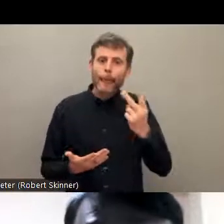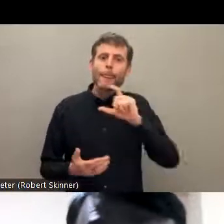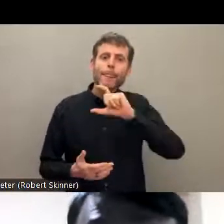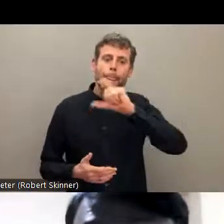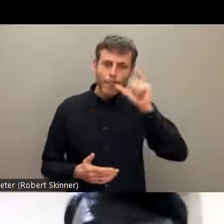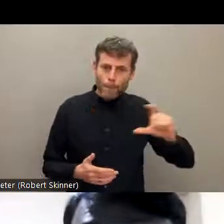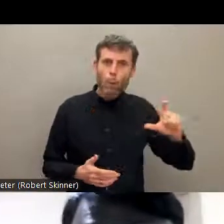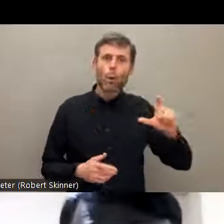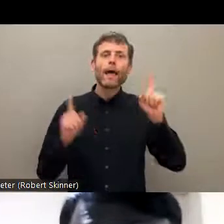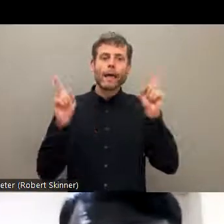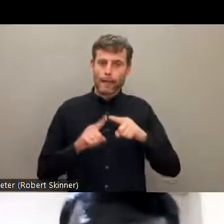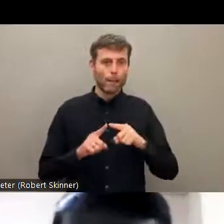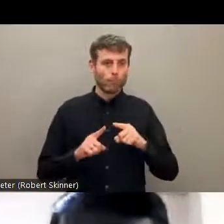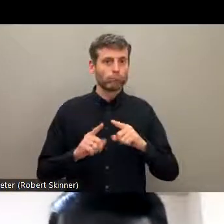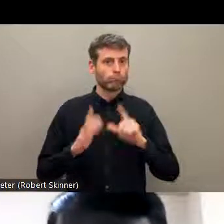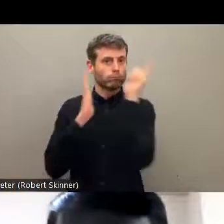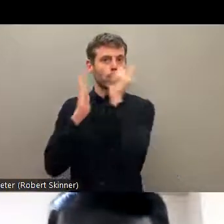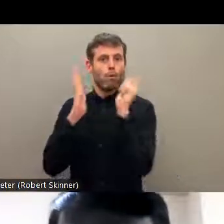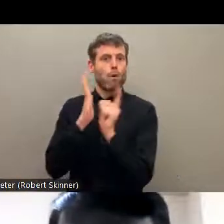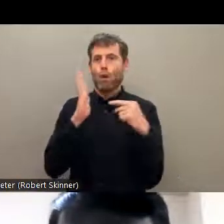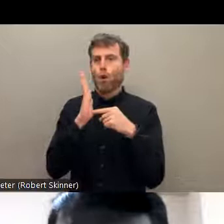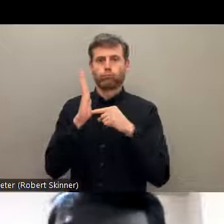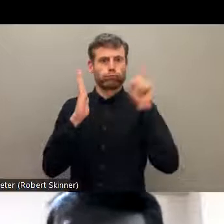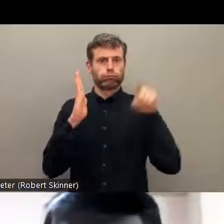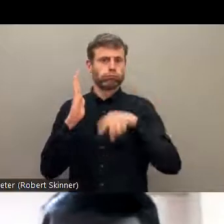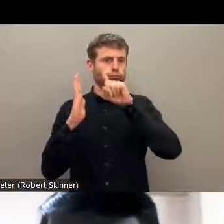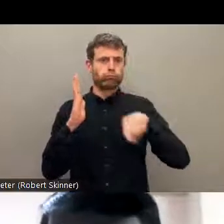good practices are there are good